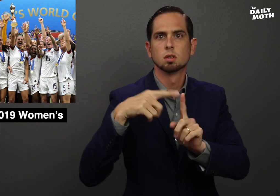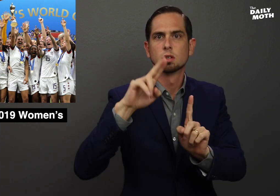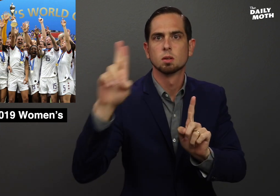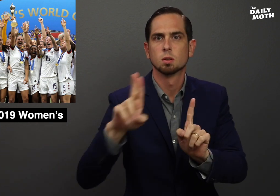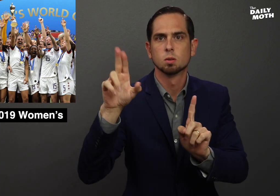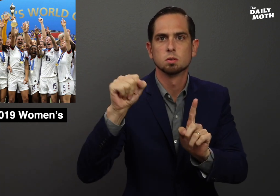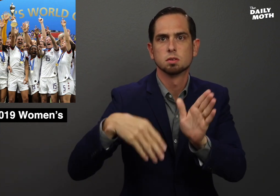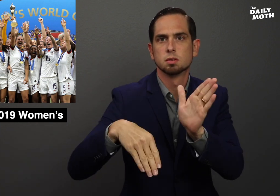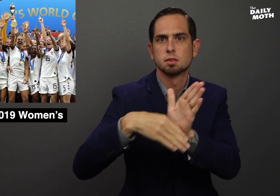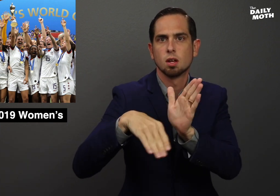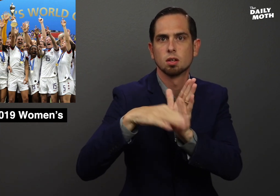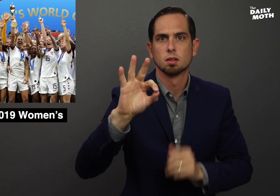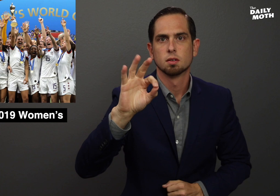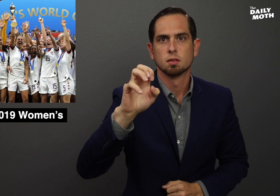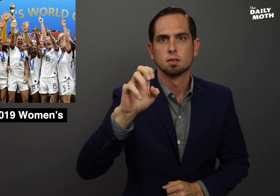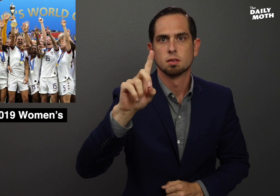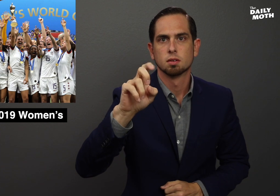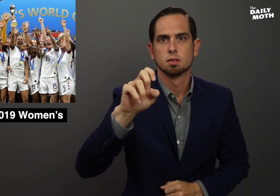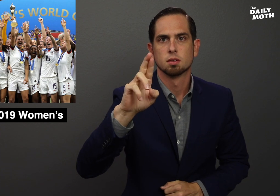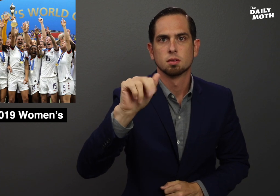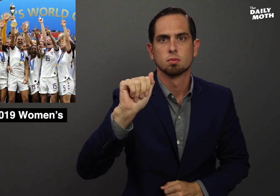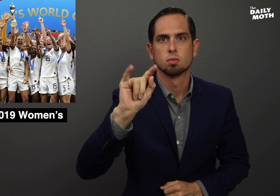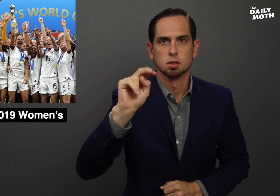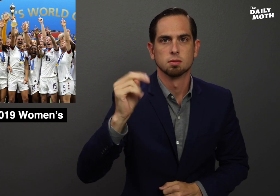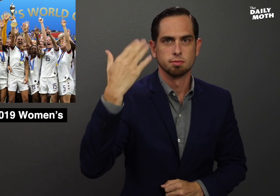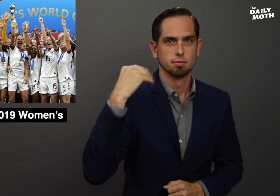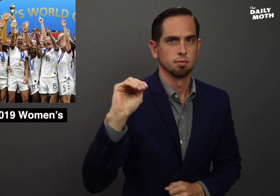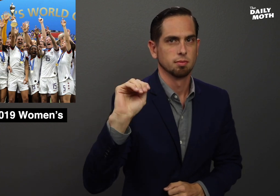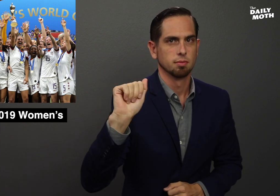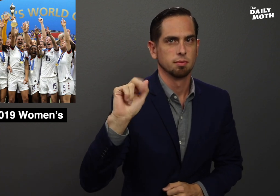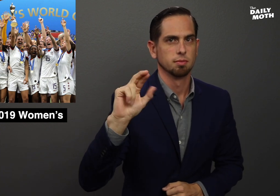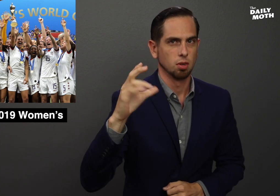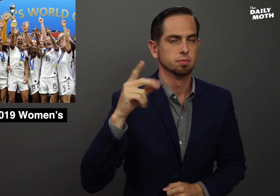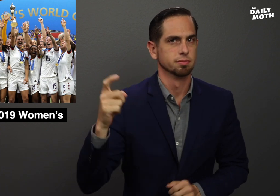the U.S. Soccer Federation in March to